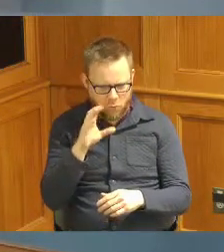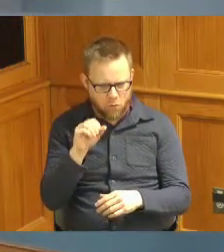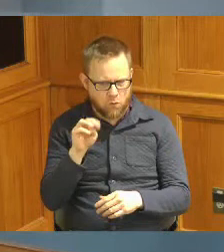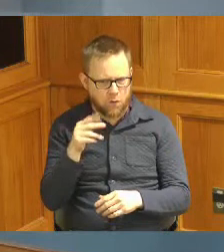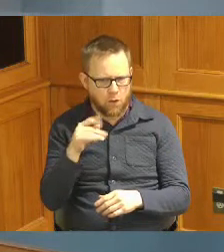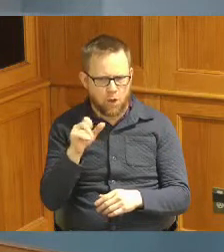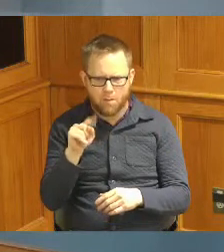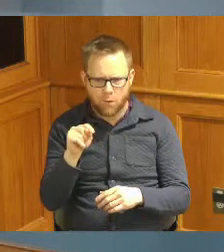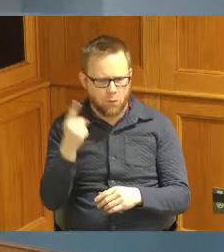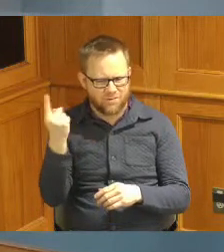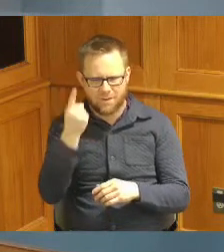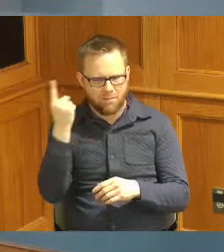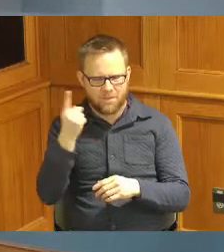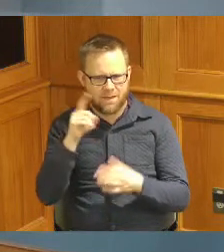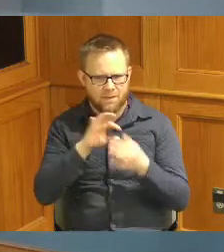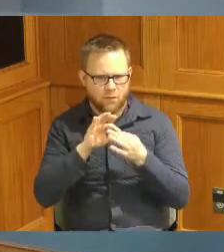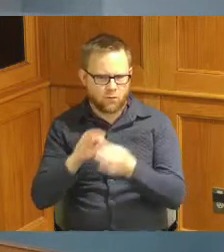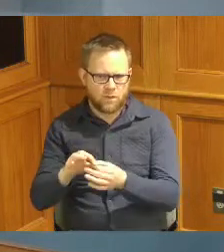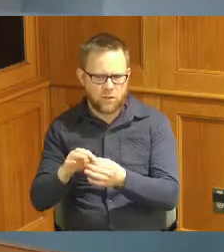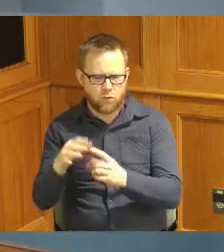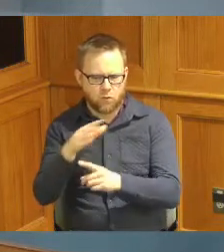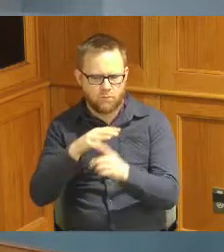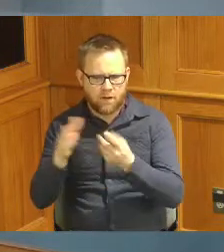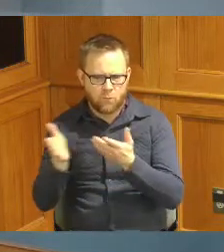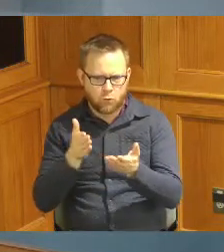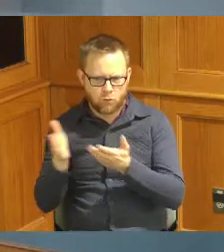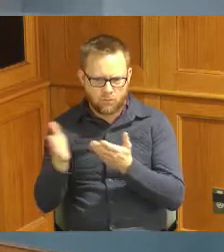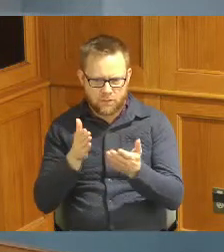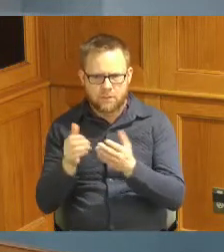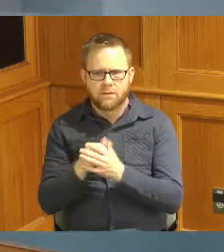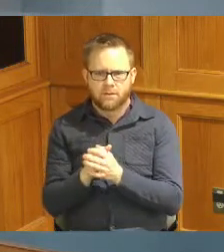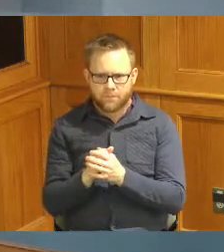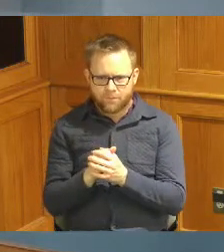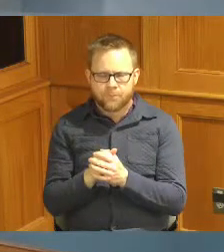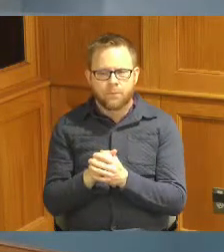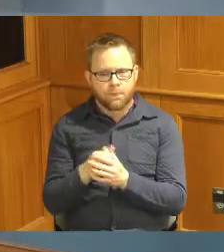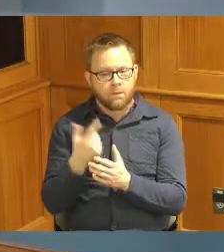matter I think through Environmental Services I think yes yes and so we can definitely touch base